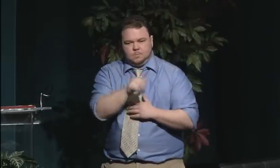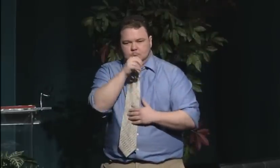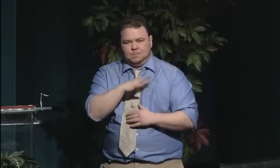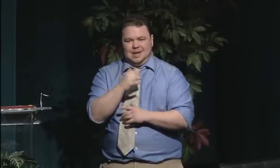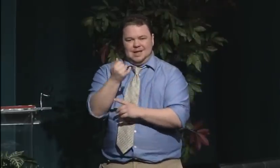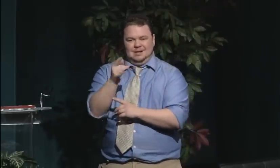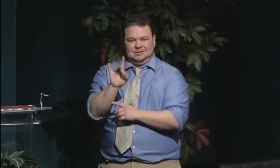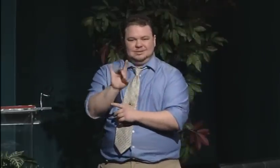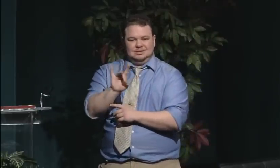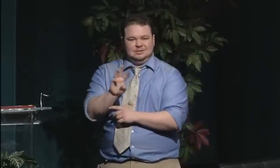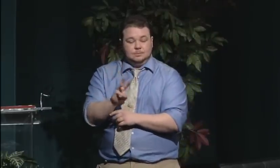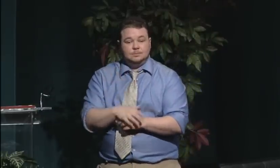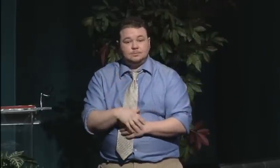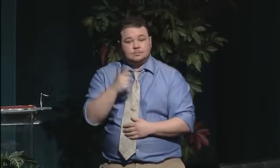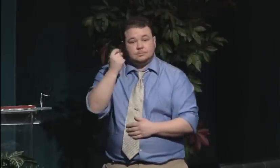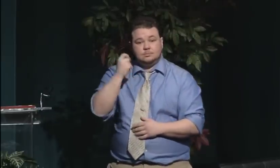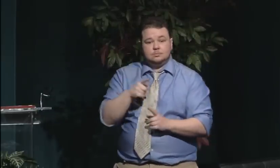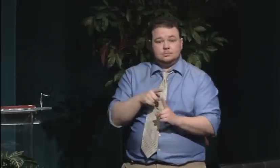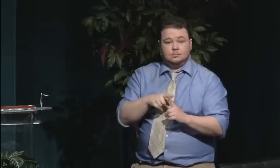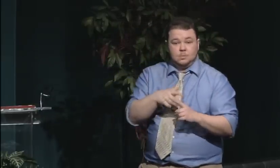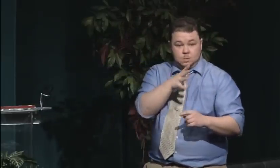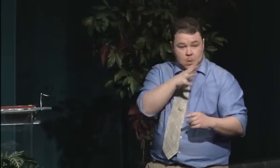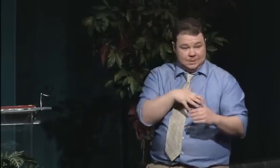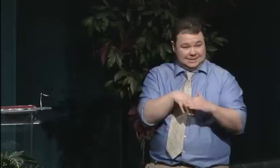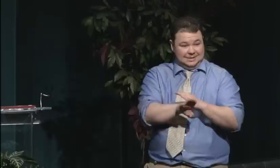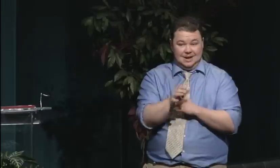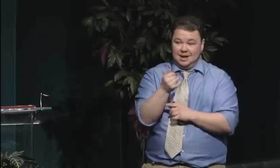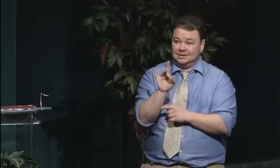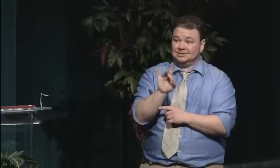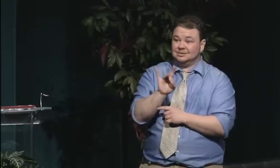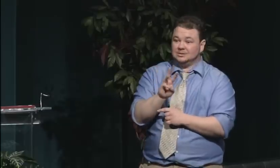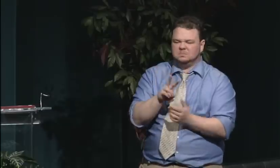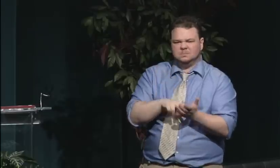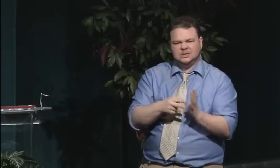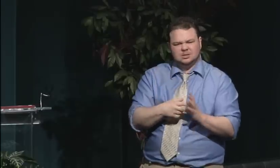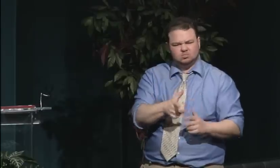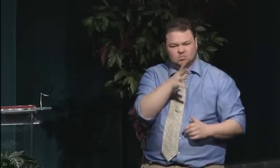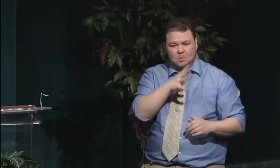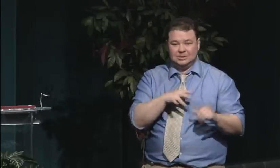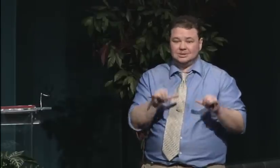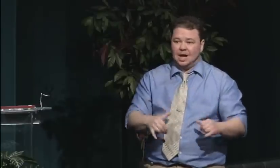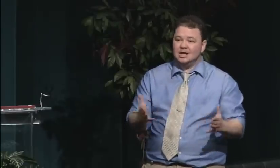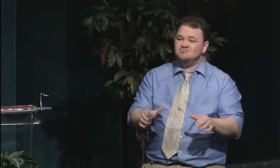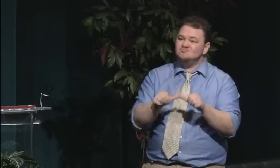We know there's no social unrest, and we demand to be allowed into the college.